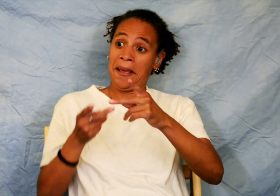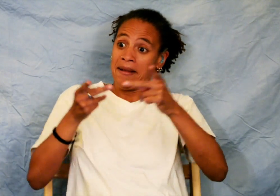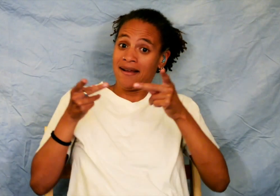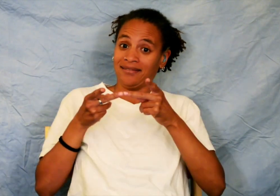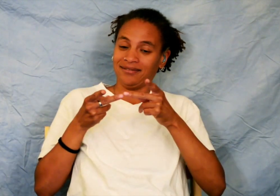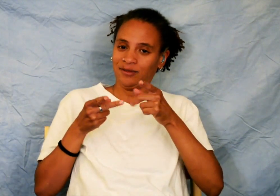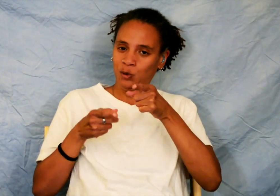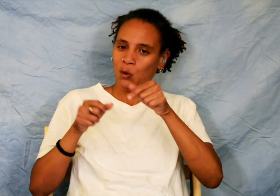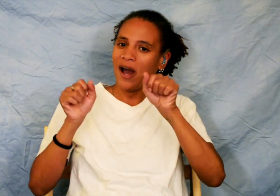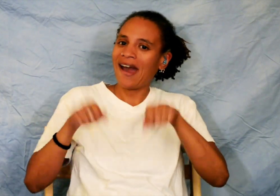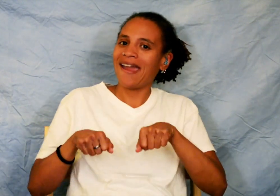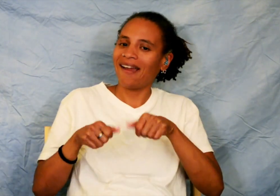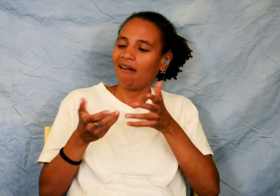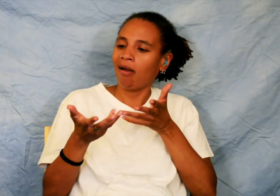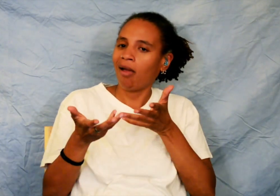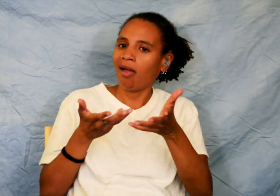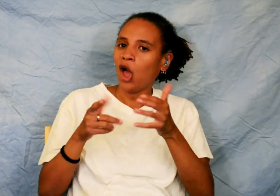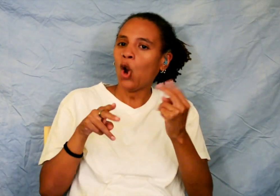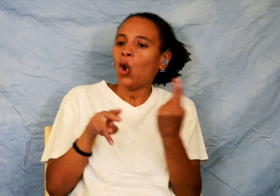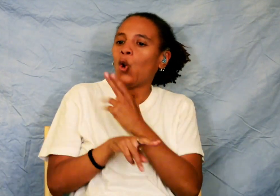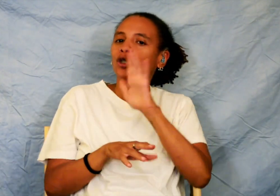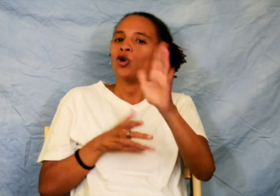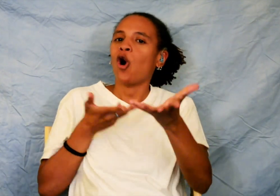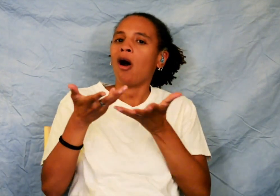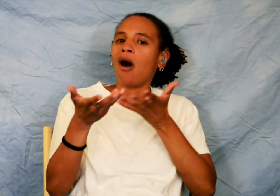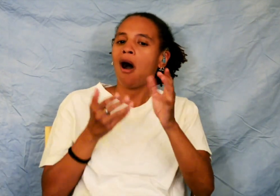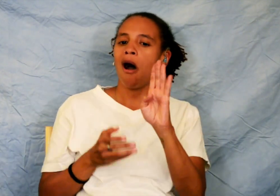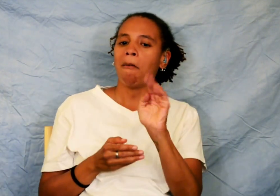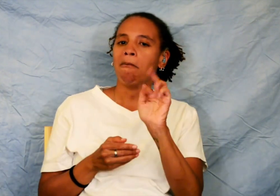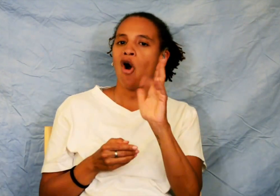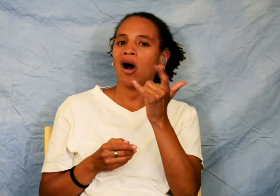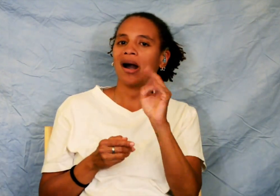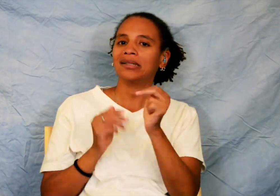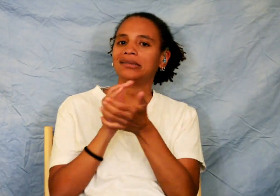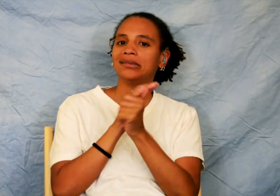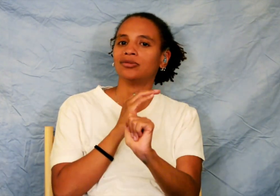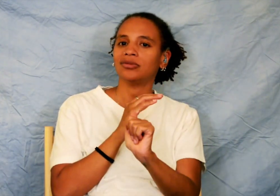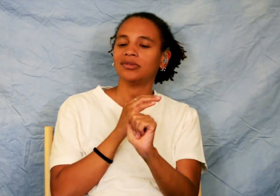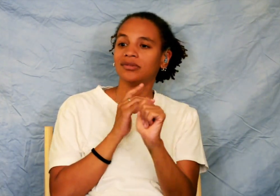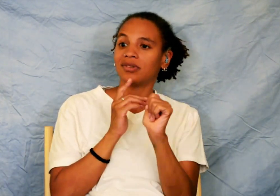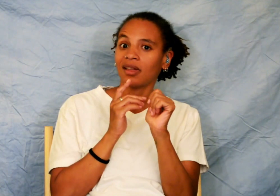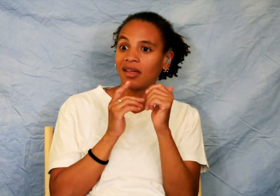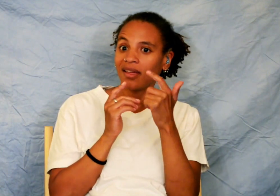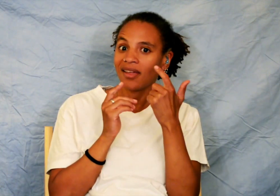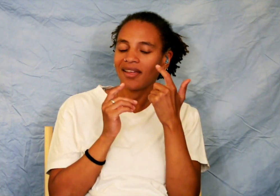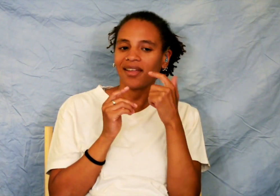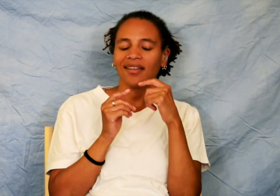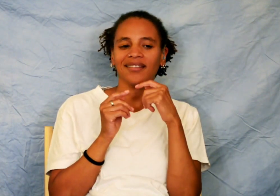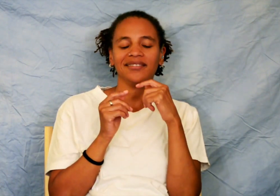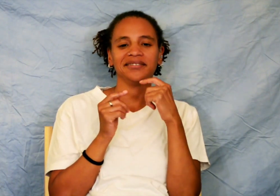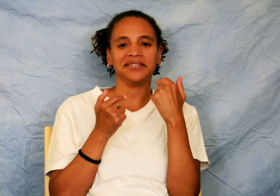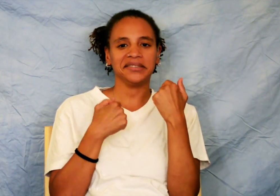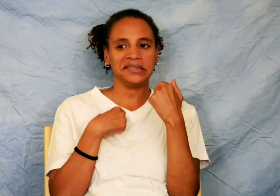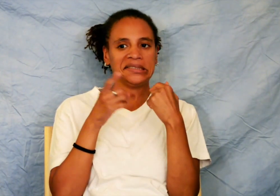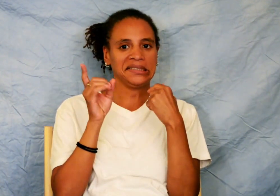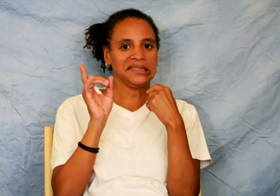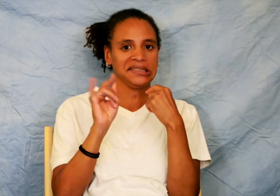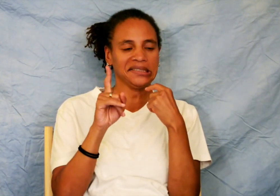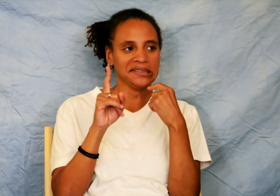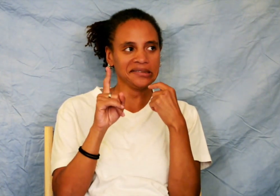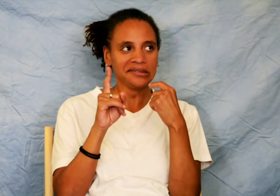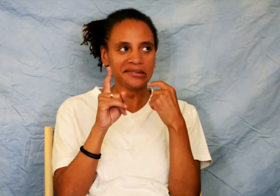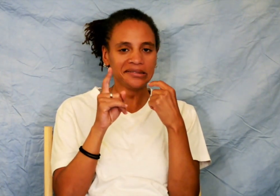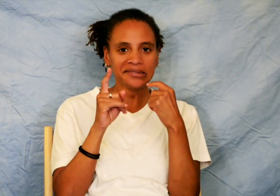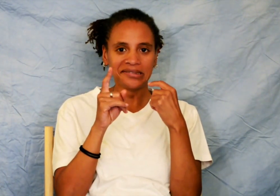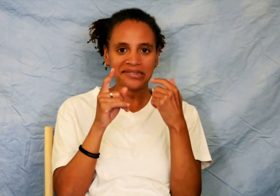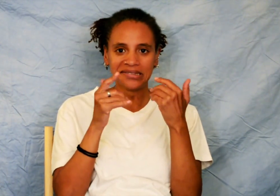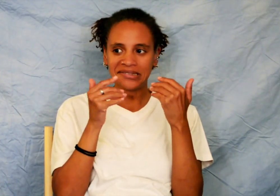you can use your bargaining skills, which I did.